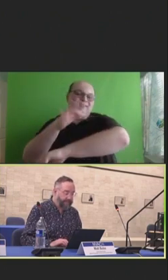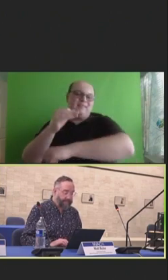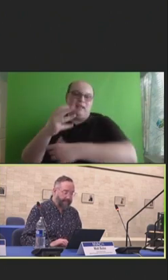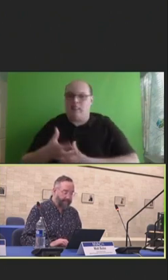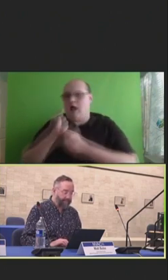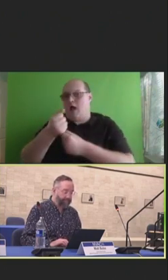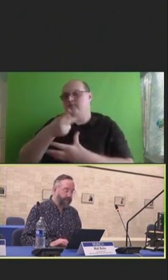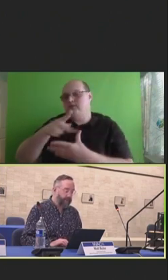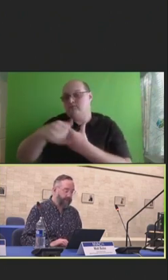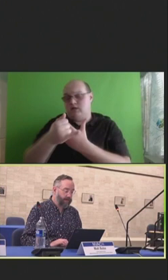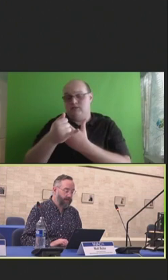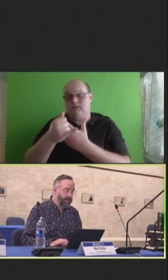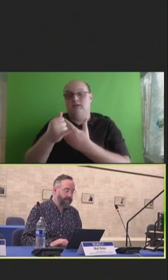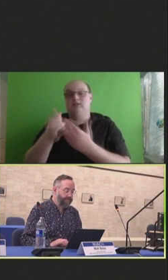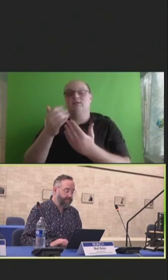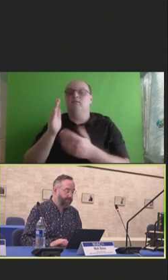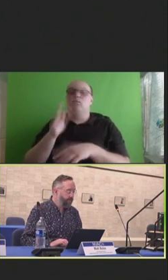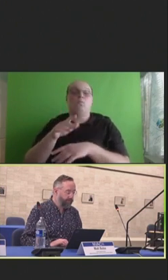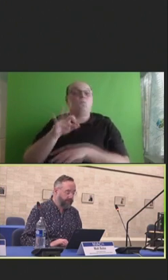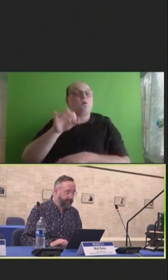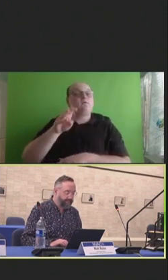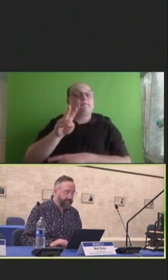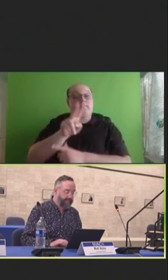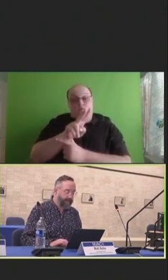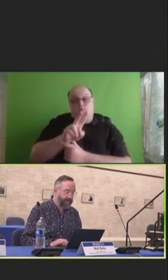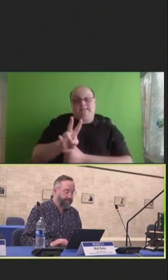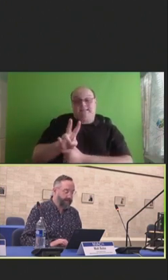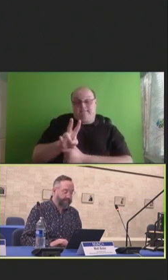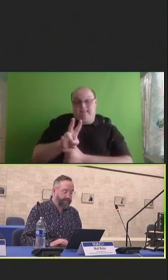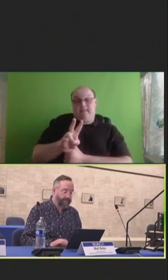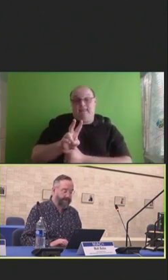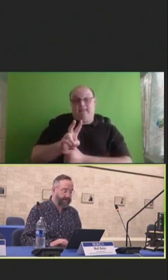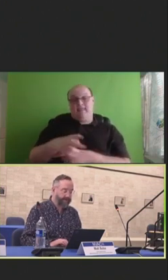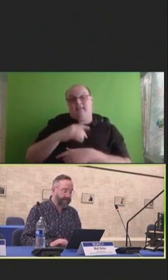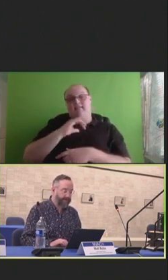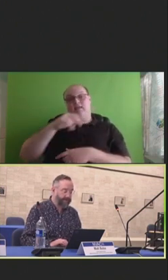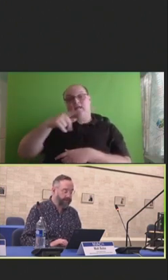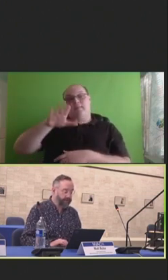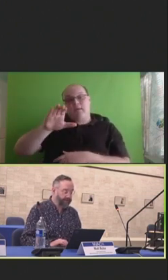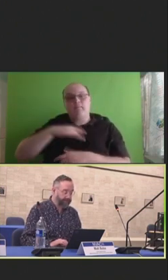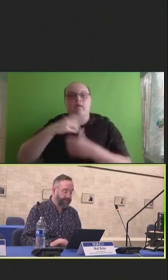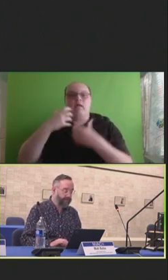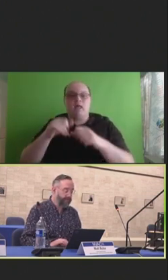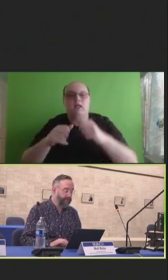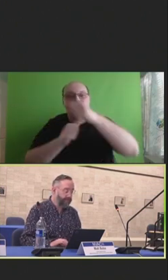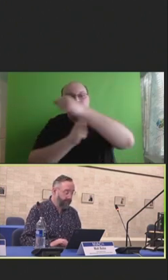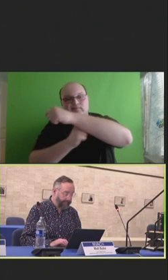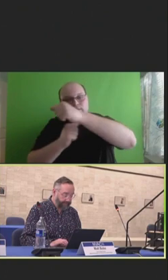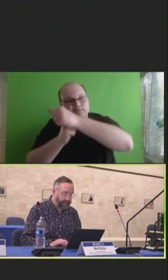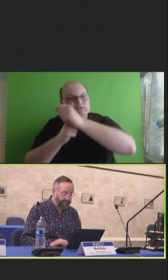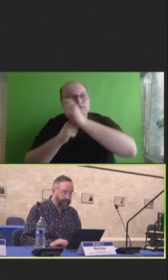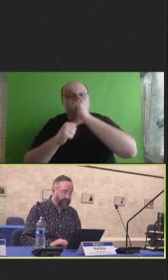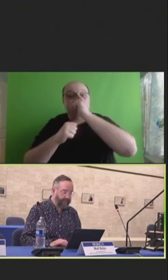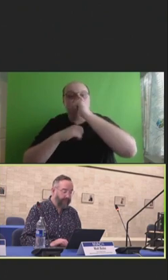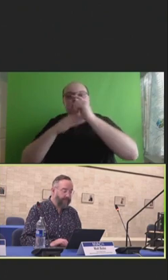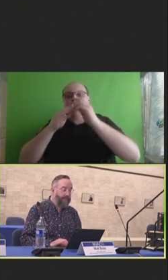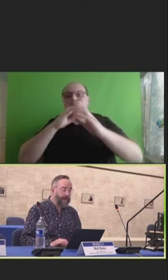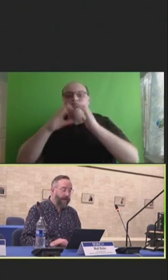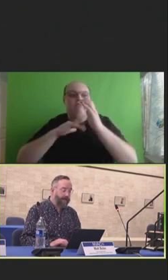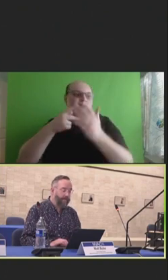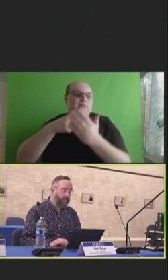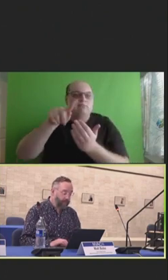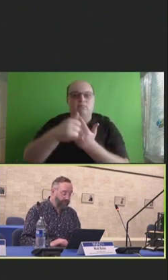On February 27th the Public Health Foundation held a strategic communications project workshop